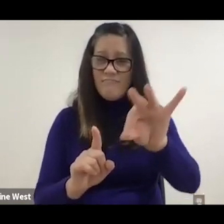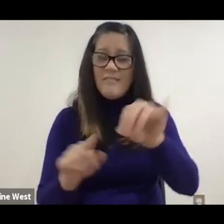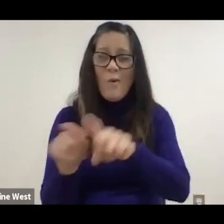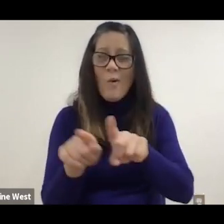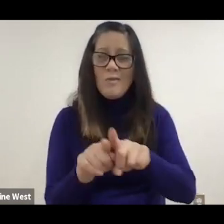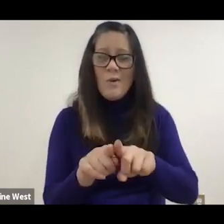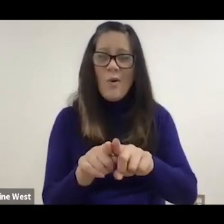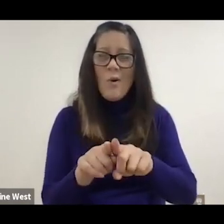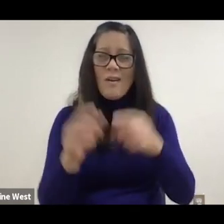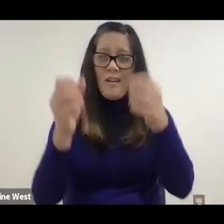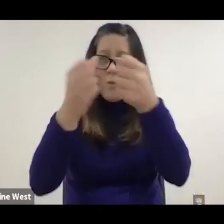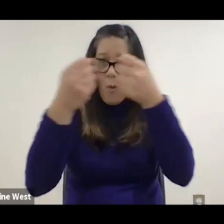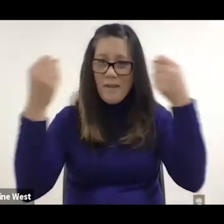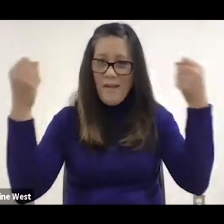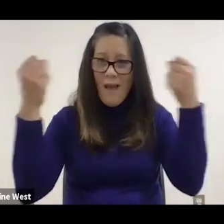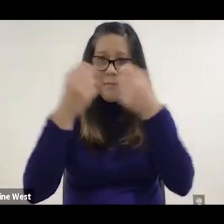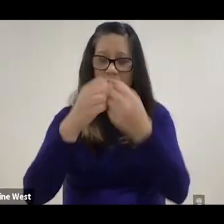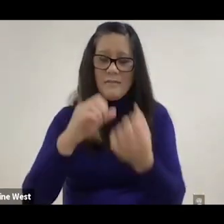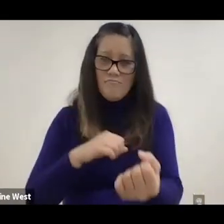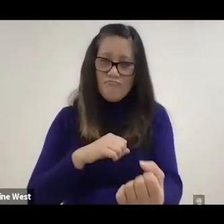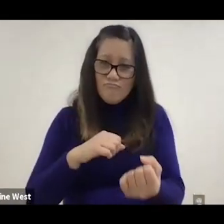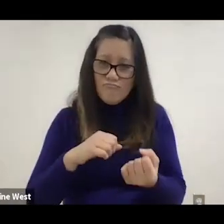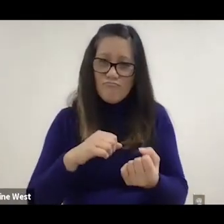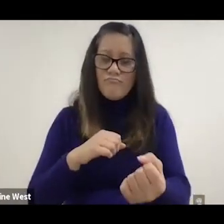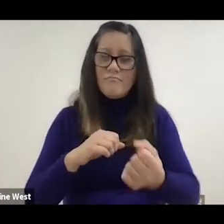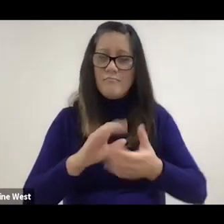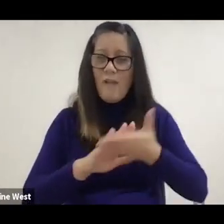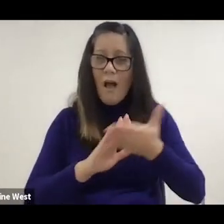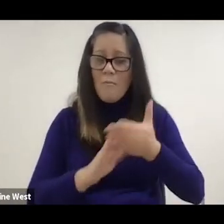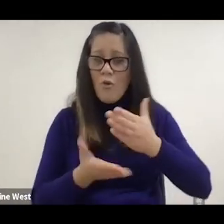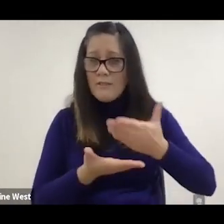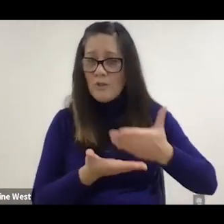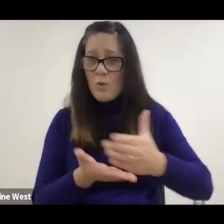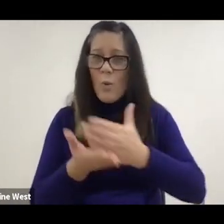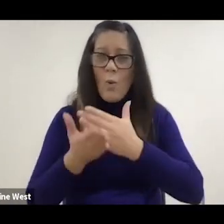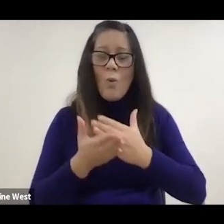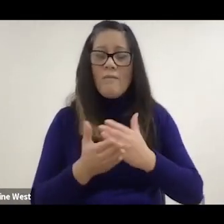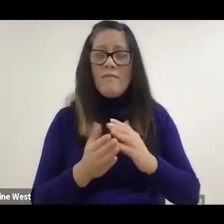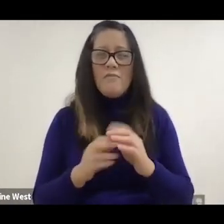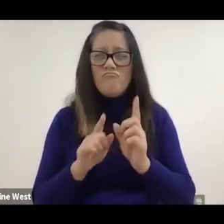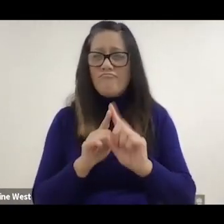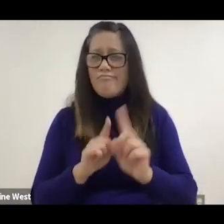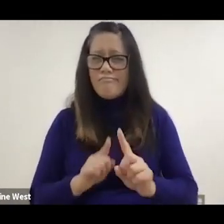It can also open cabinets and drawers and operate appliances. It's a sophisticated